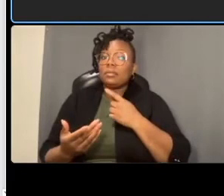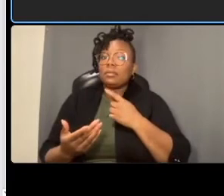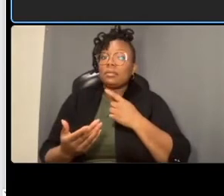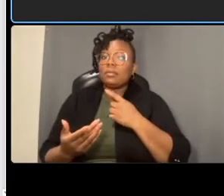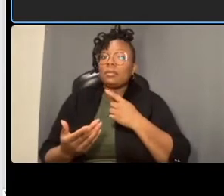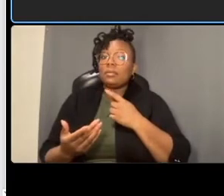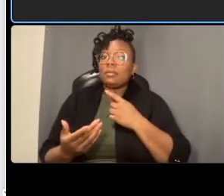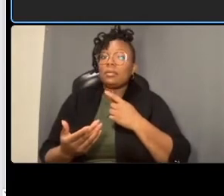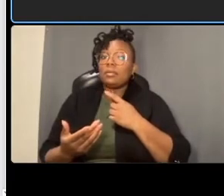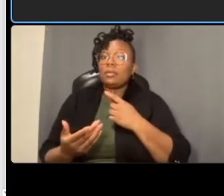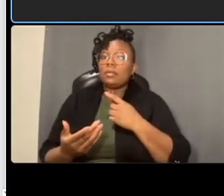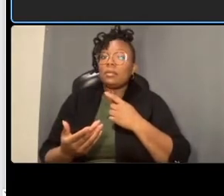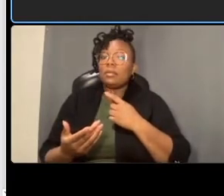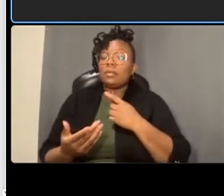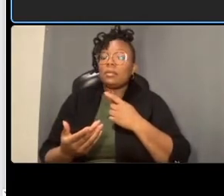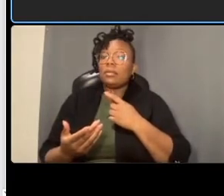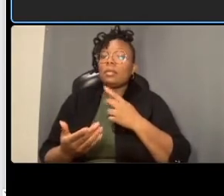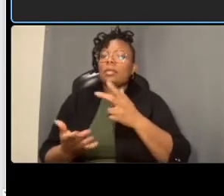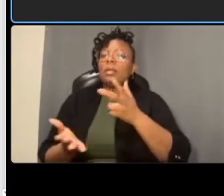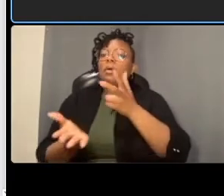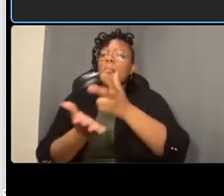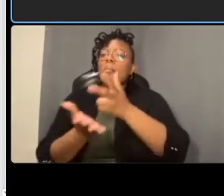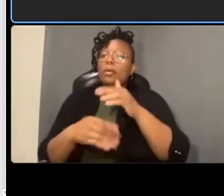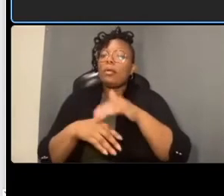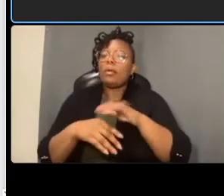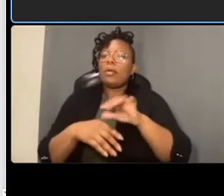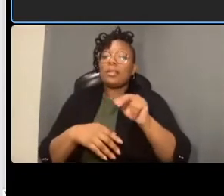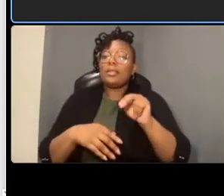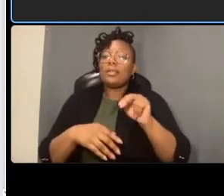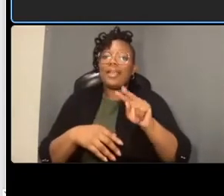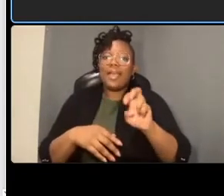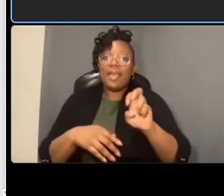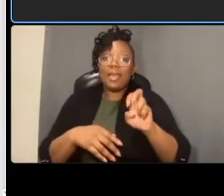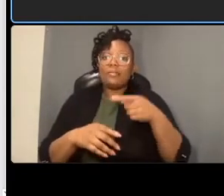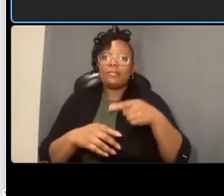residential parking into commercial parking and this goes back to your portion of the presentation